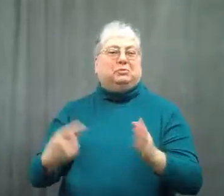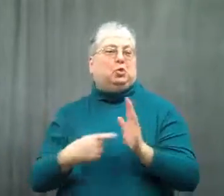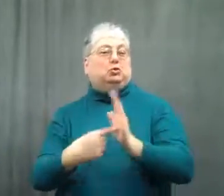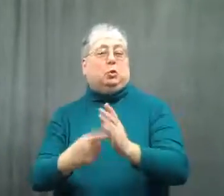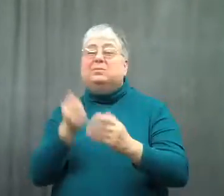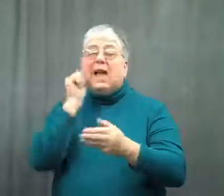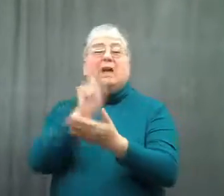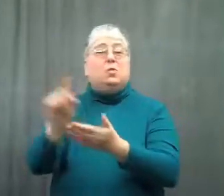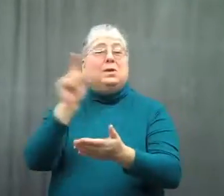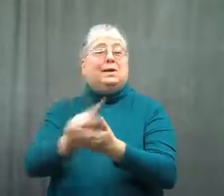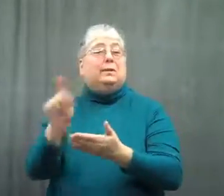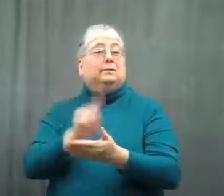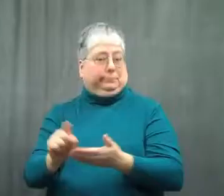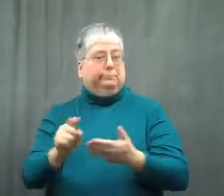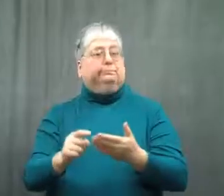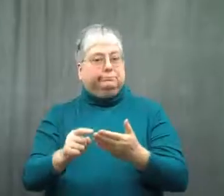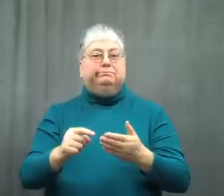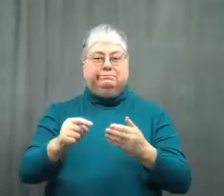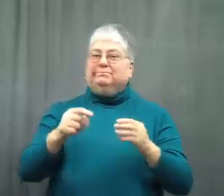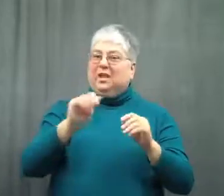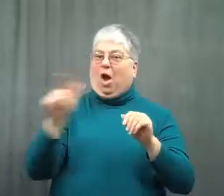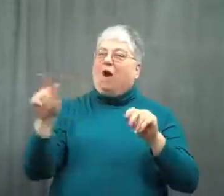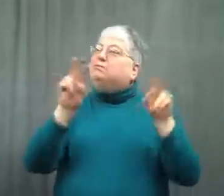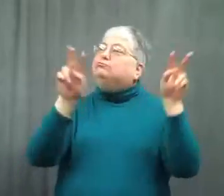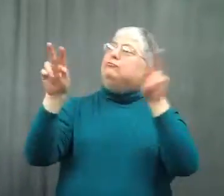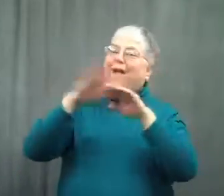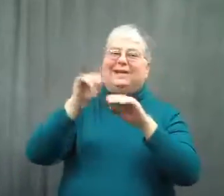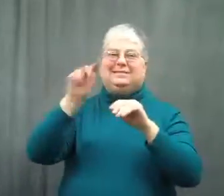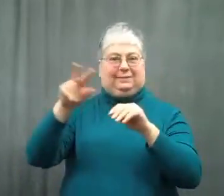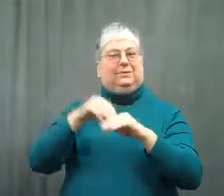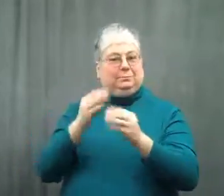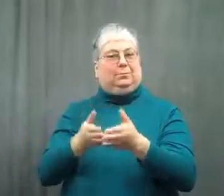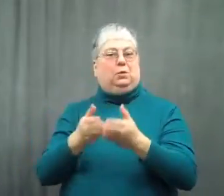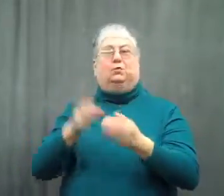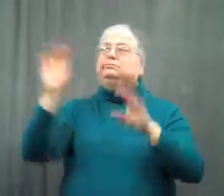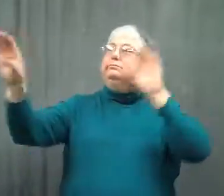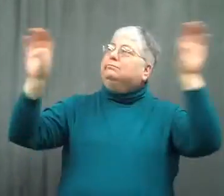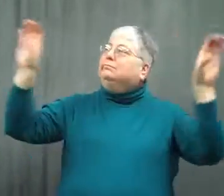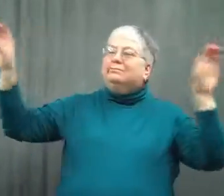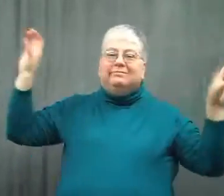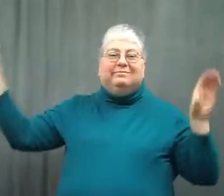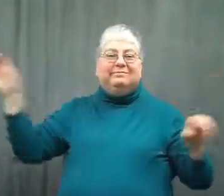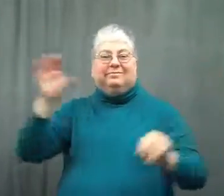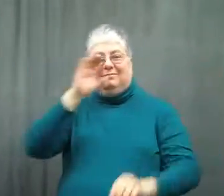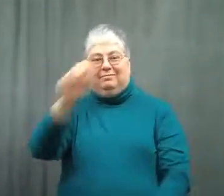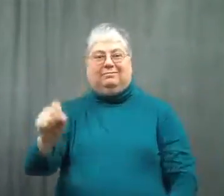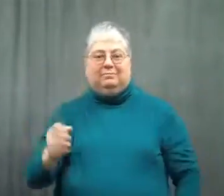They were shown every week on the TVs throughout the ship.